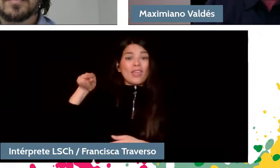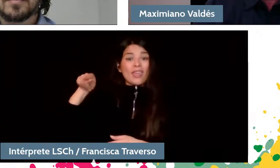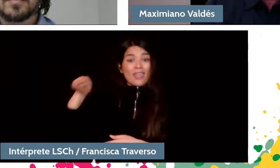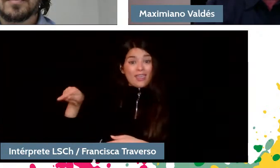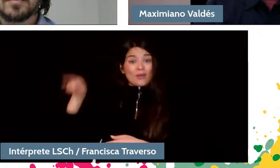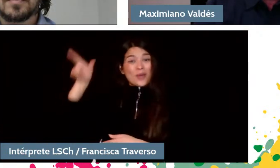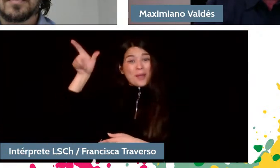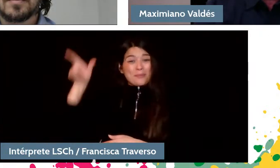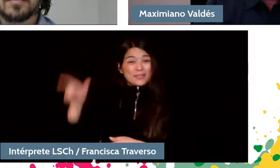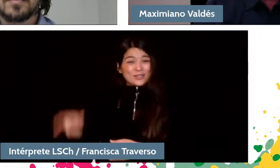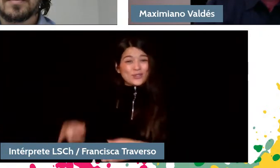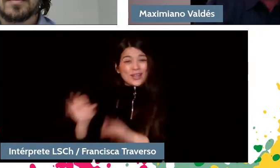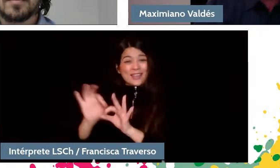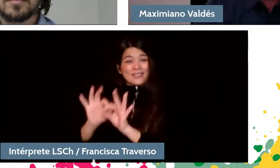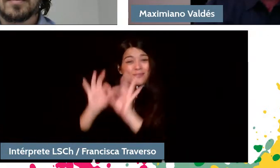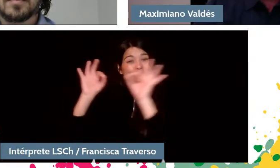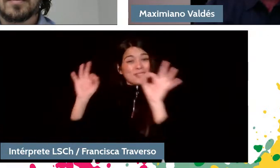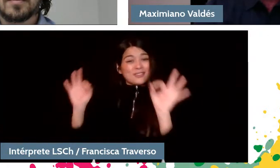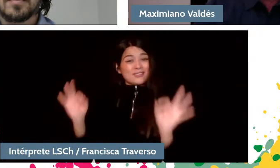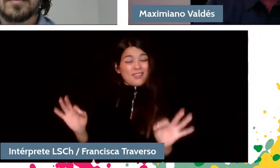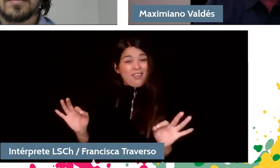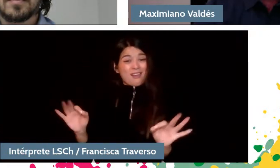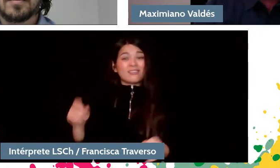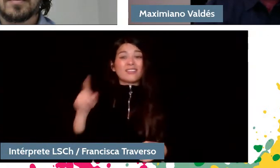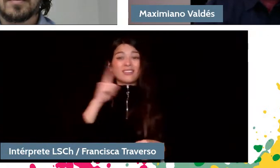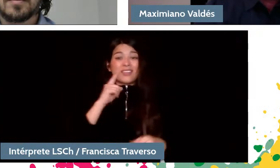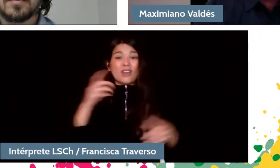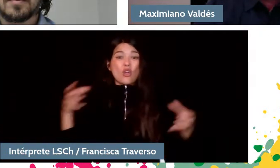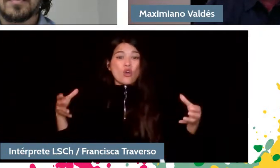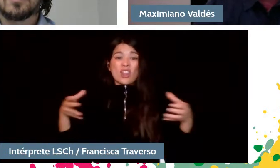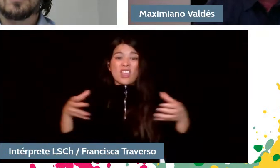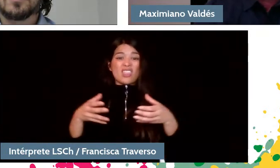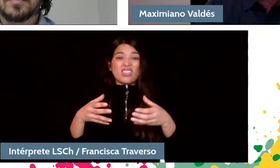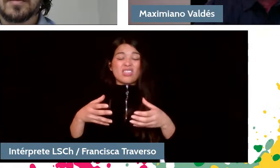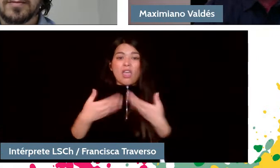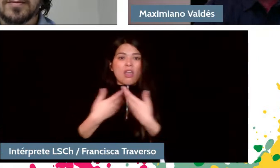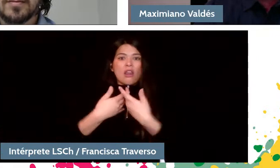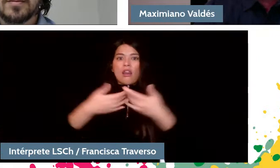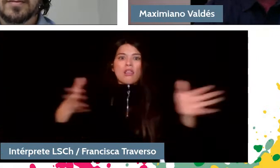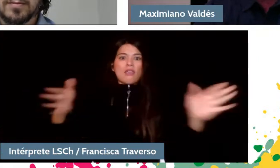and he has an orchestra that can play in any way. So, that also helped a lot.